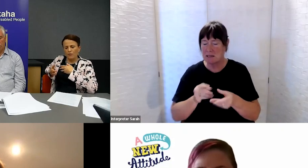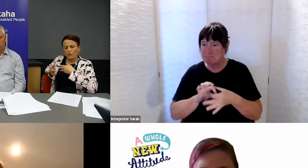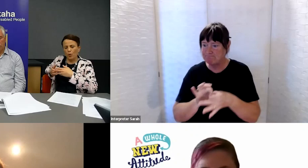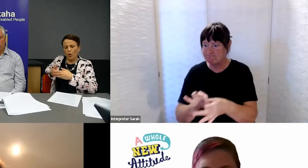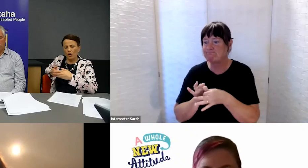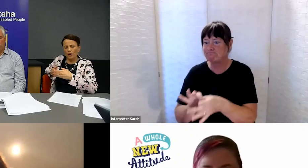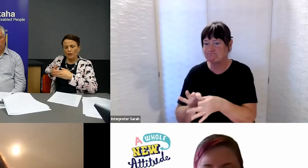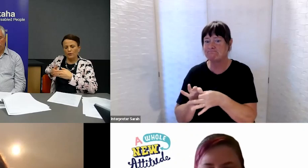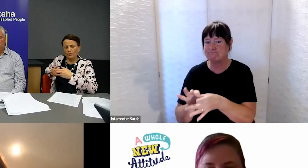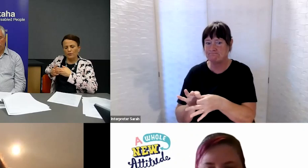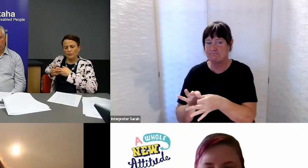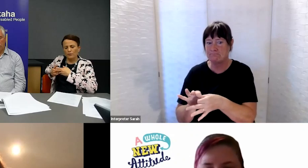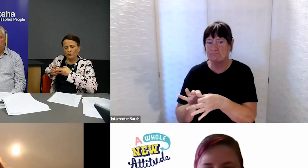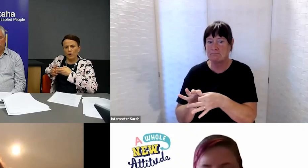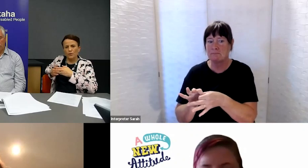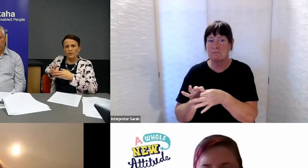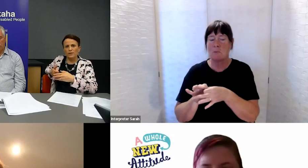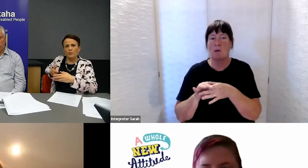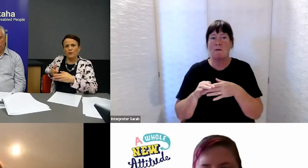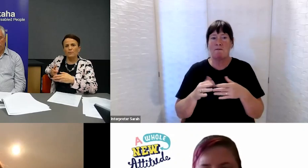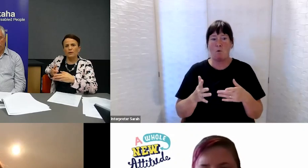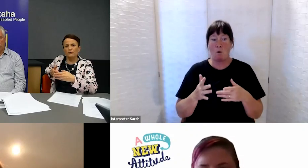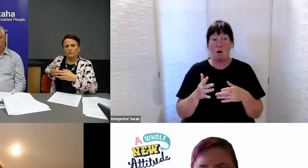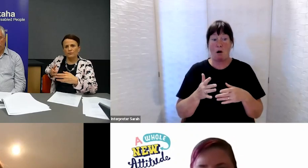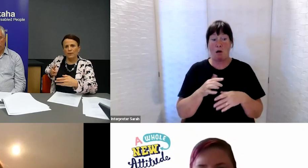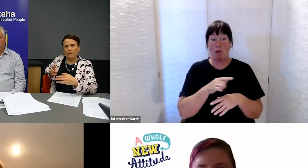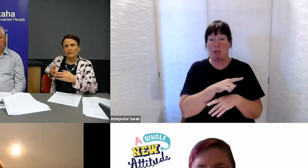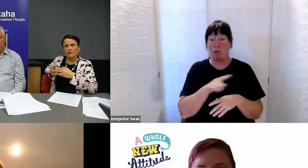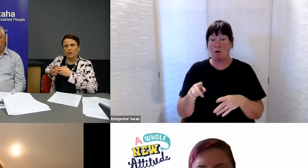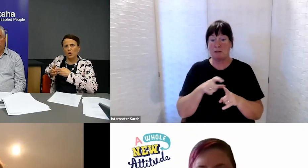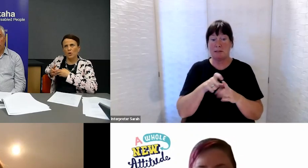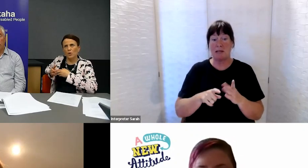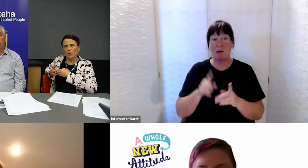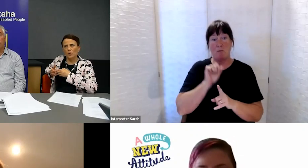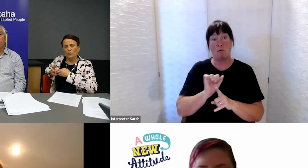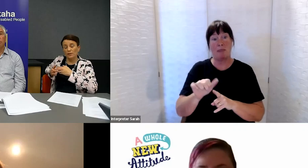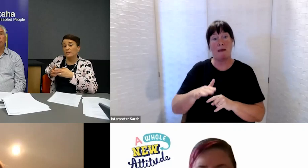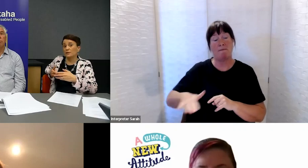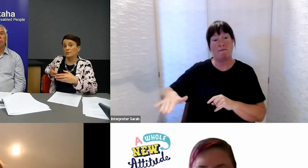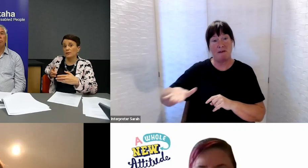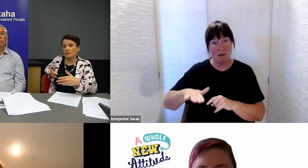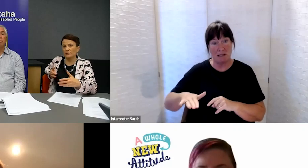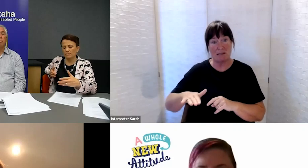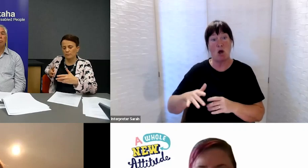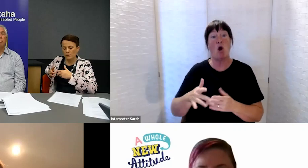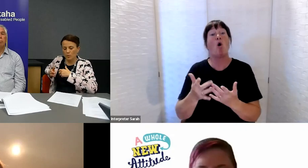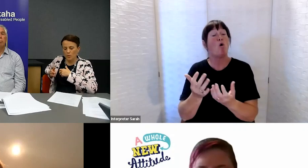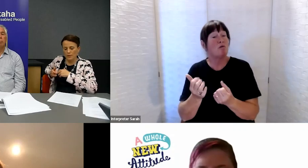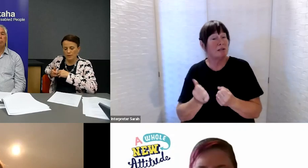for those disabled people and families who receive disability supports.